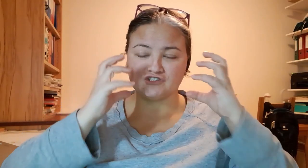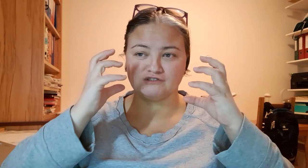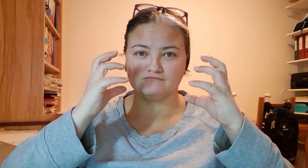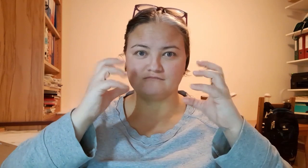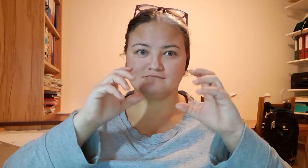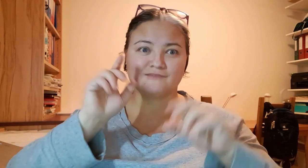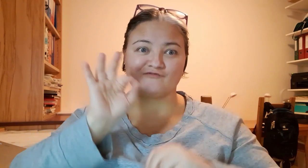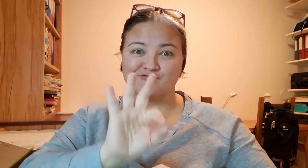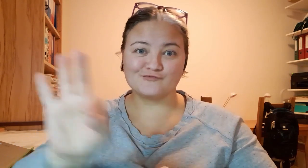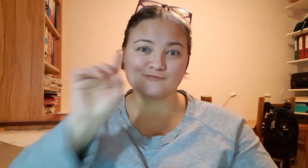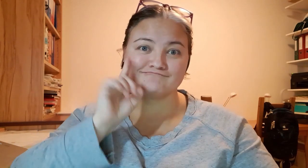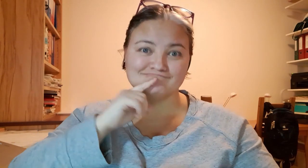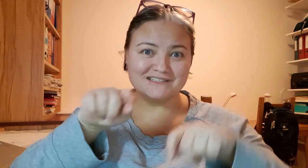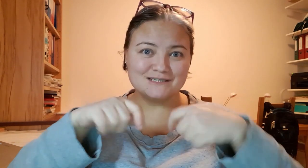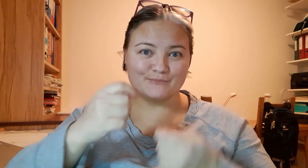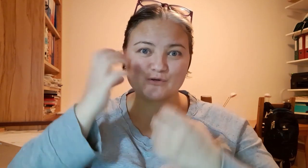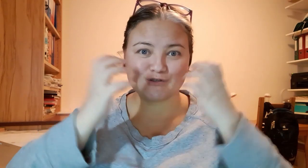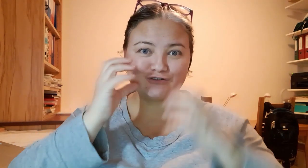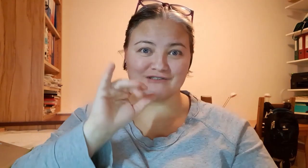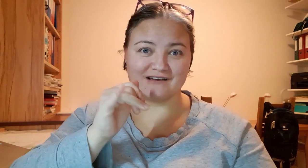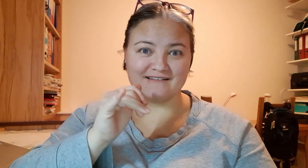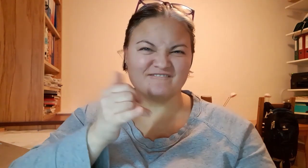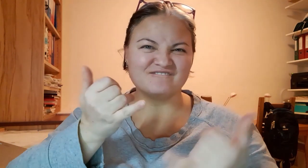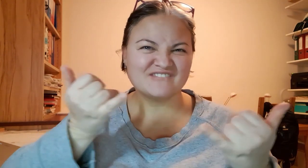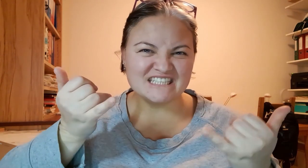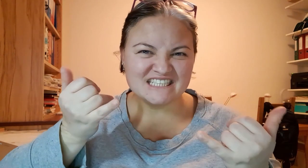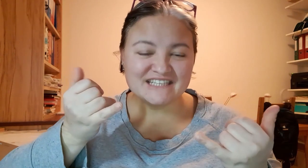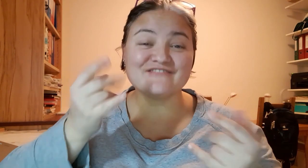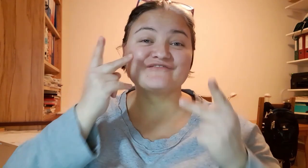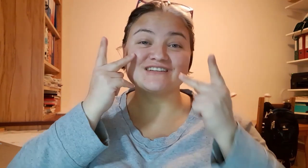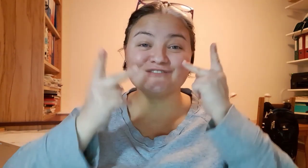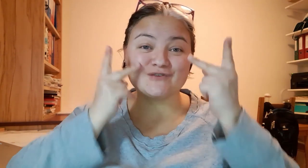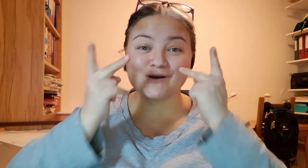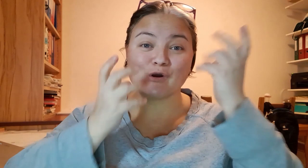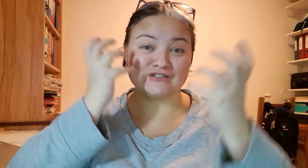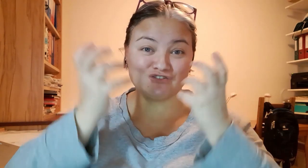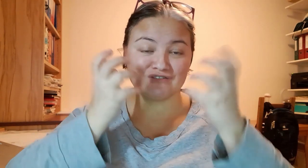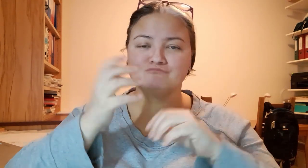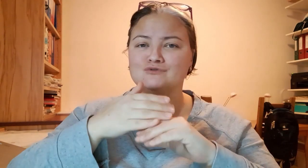Noises?!.....There are noises for deaf people too... How does that work? Visual noises.